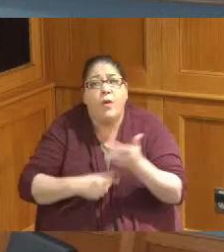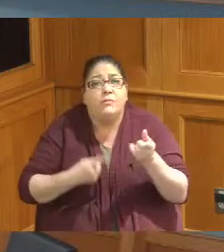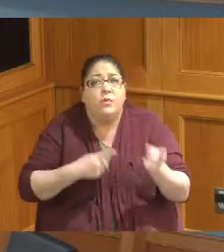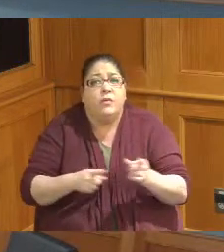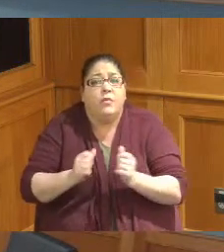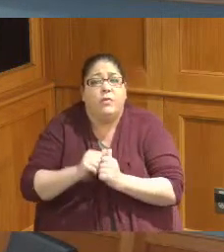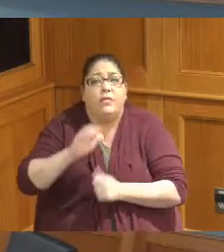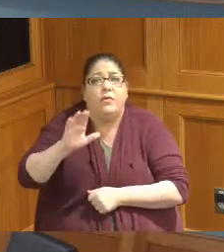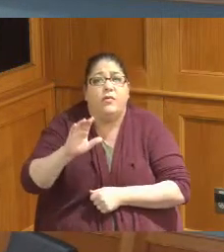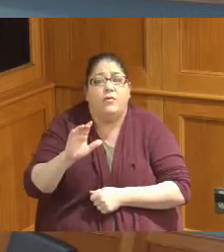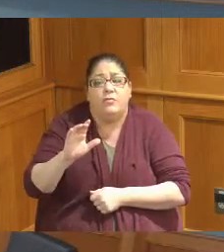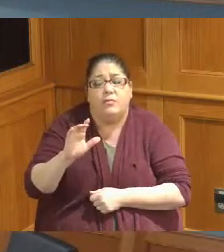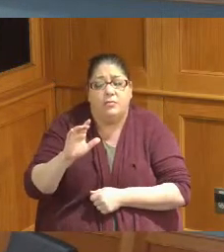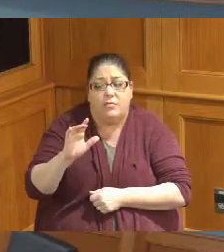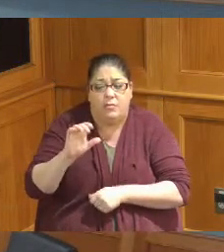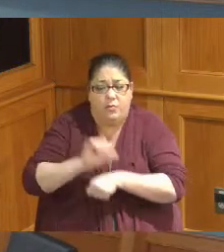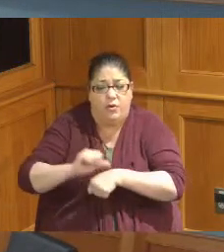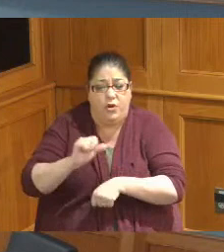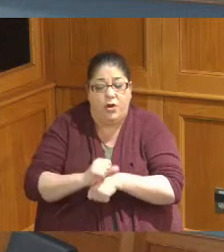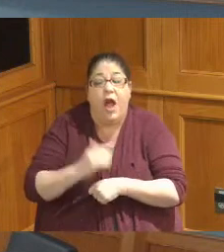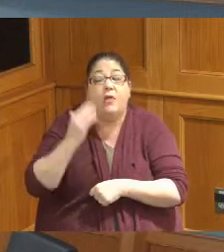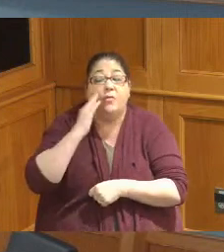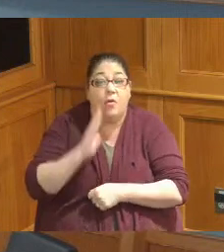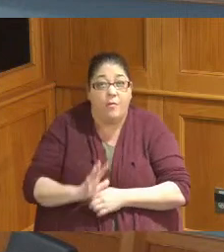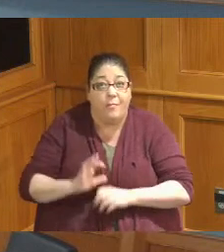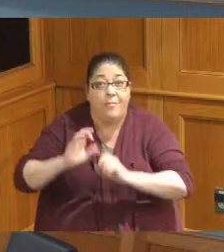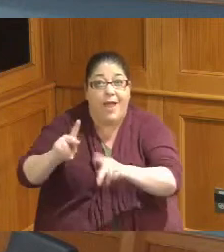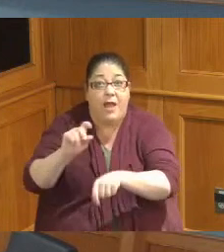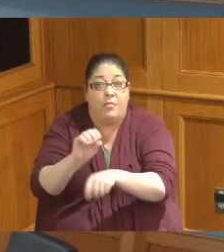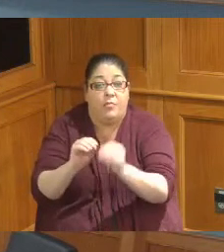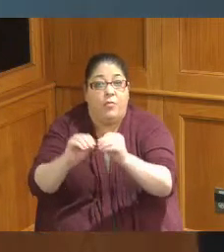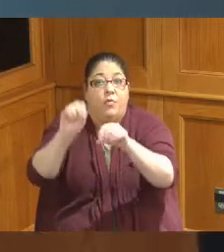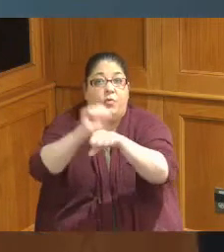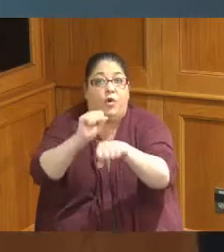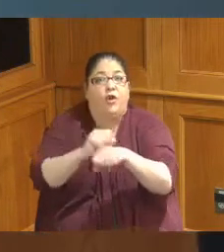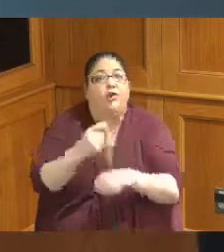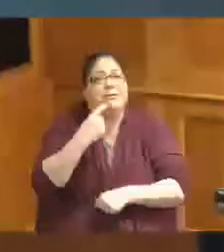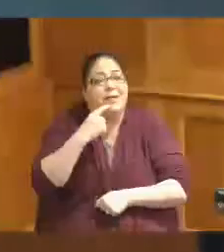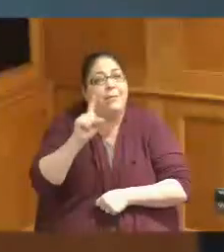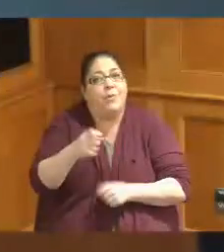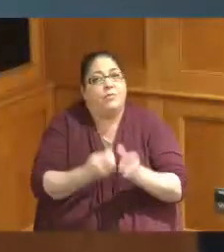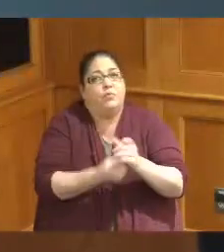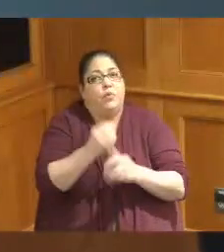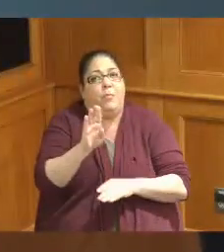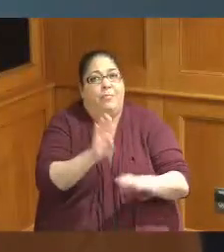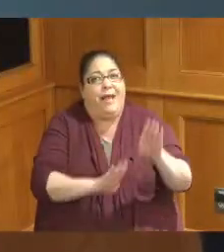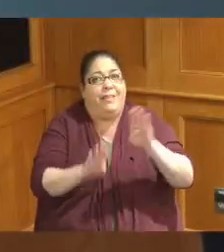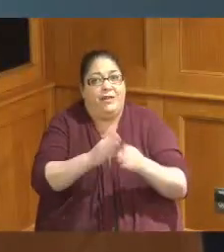I know you go have more to do you keep saying as a biological thing and you talk a lot about biology